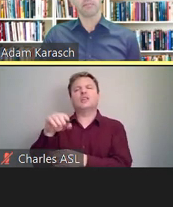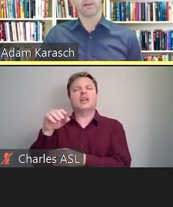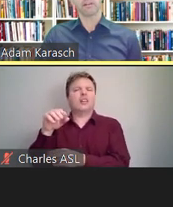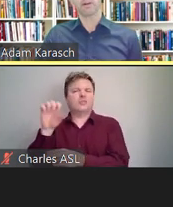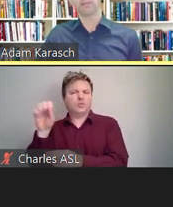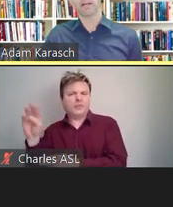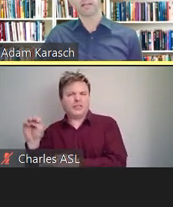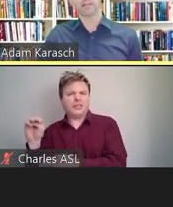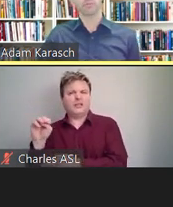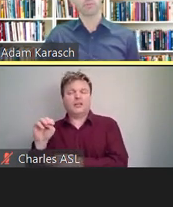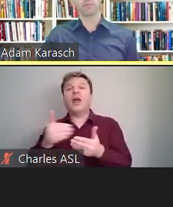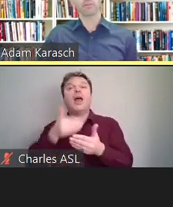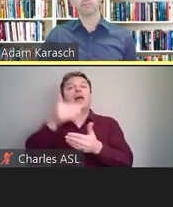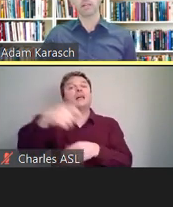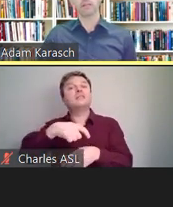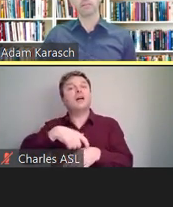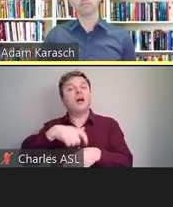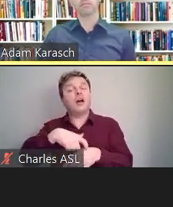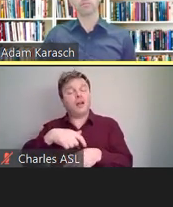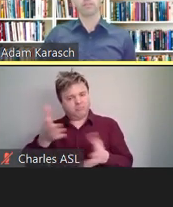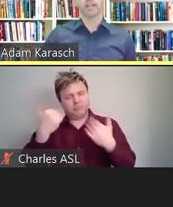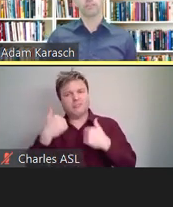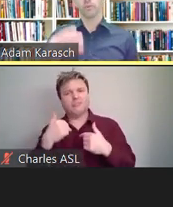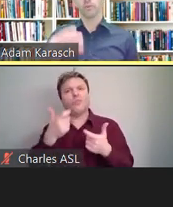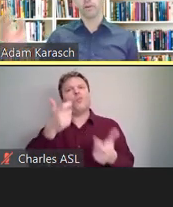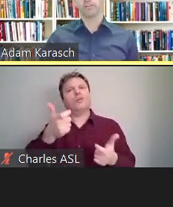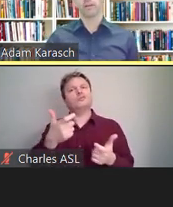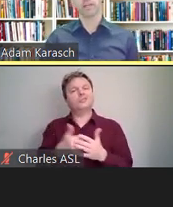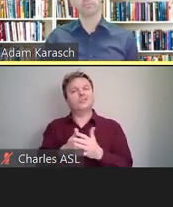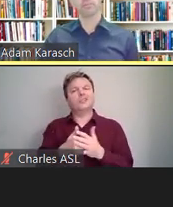Follow our blog for the next webinars coming up.